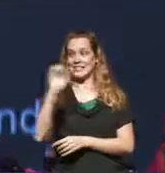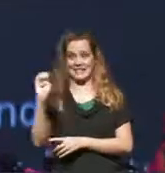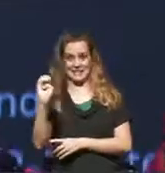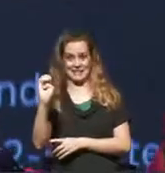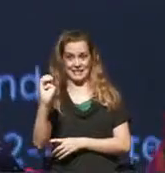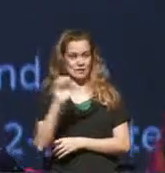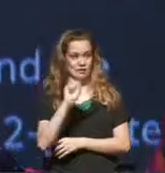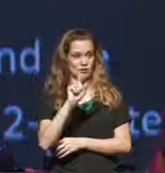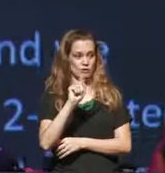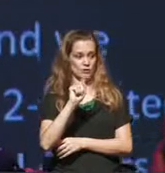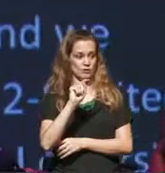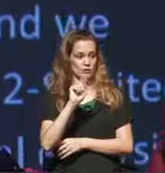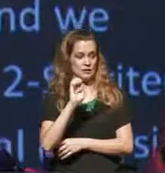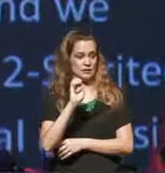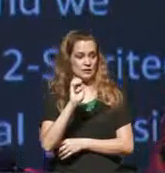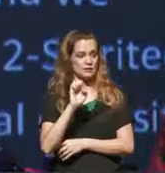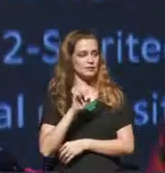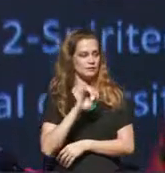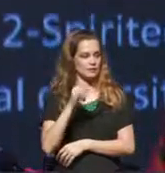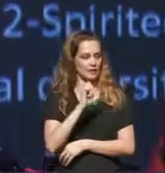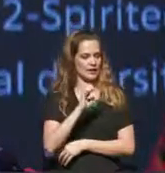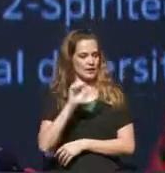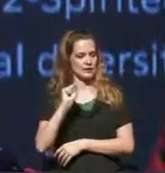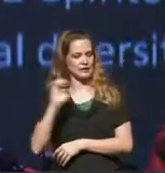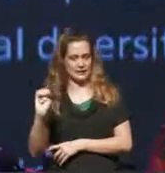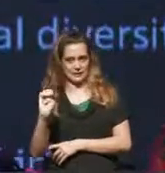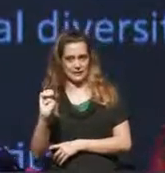work in terms of bringing so much of the information into a place where we can